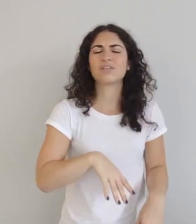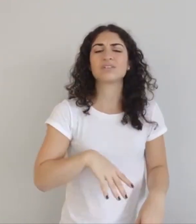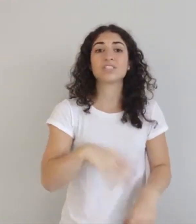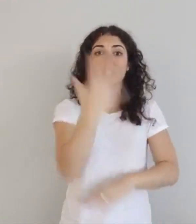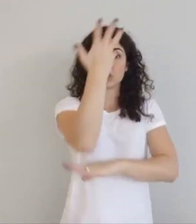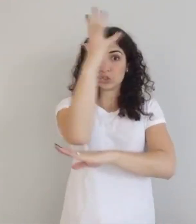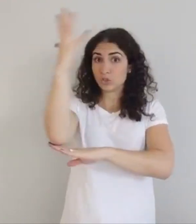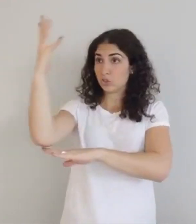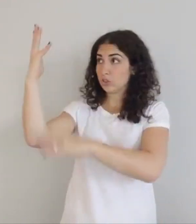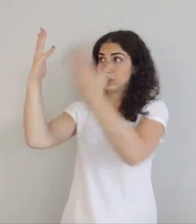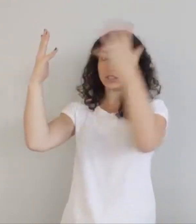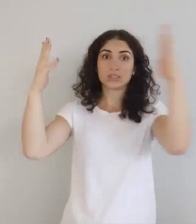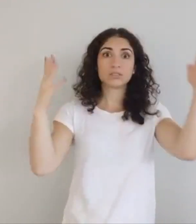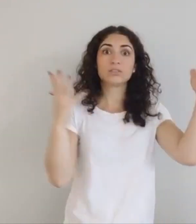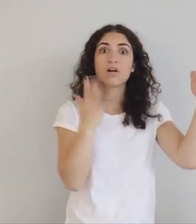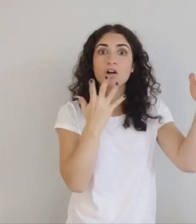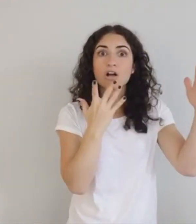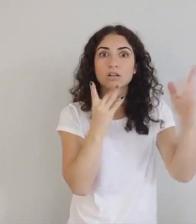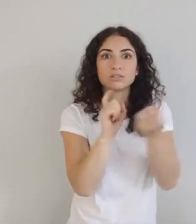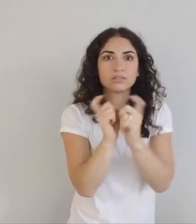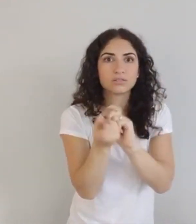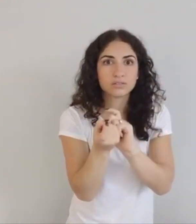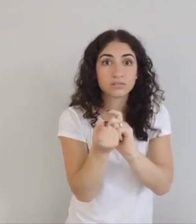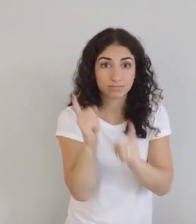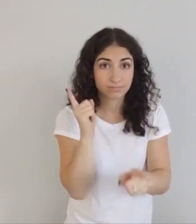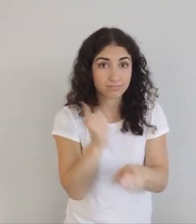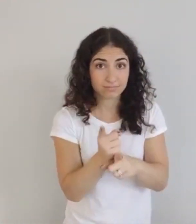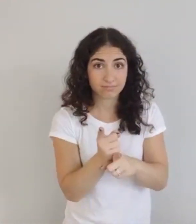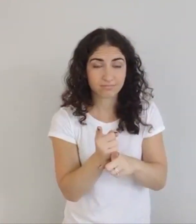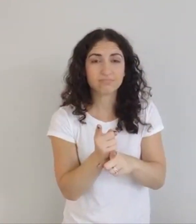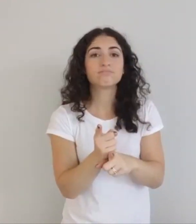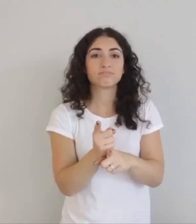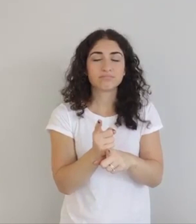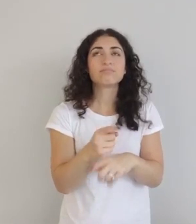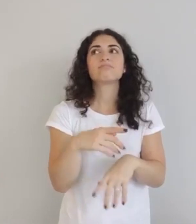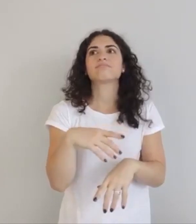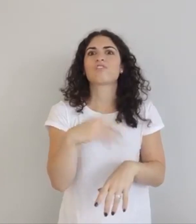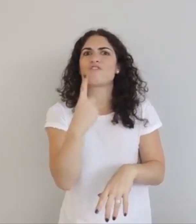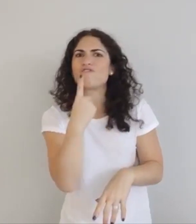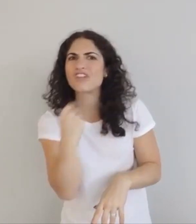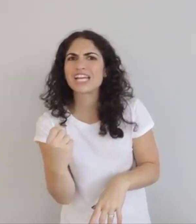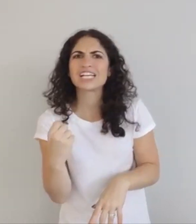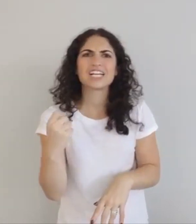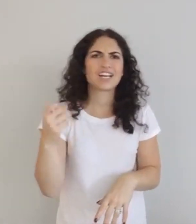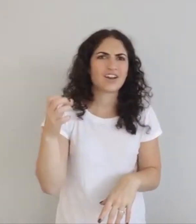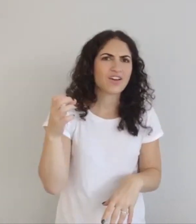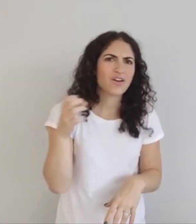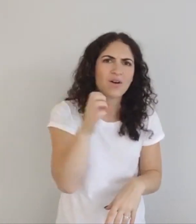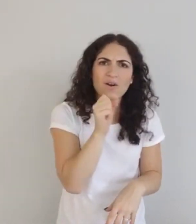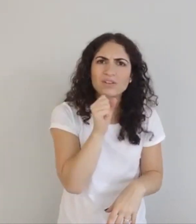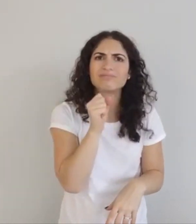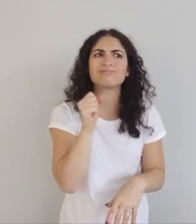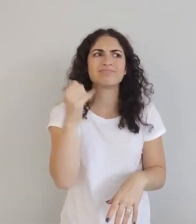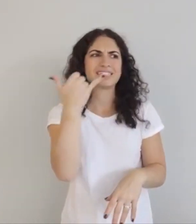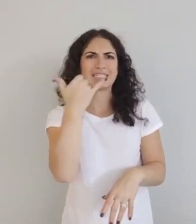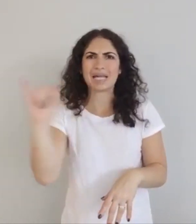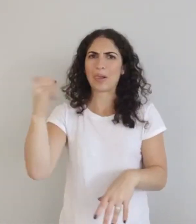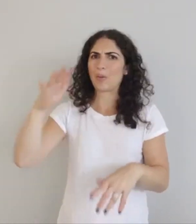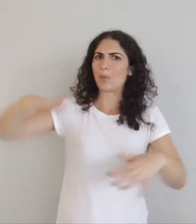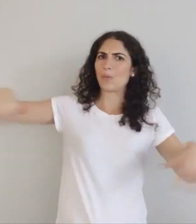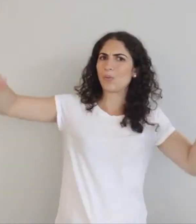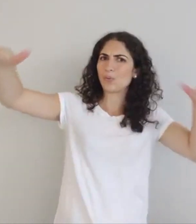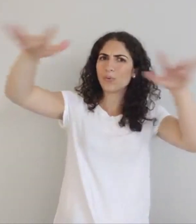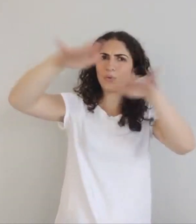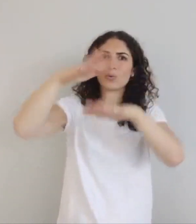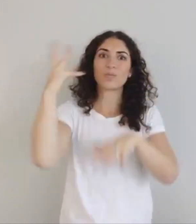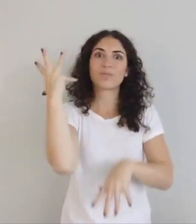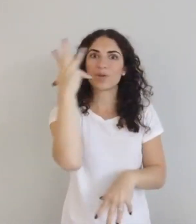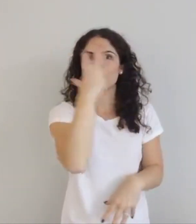beautiful! When all the trees change color -- right? Red, orange, yellow... all over,